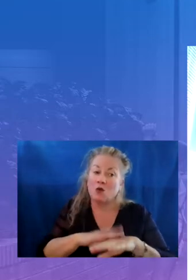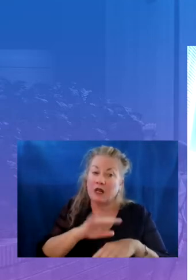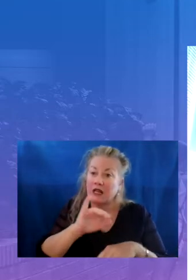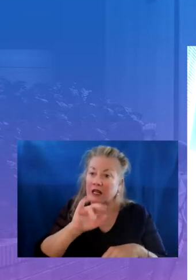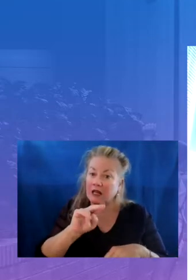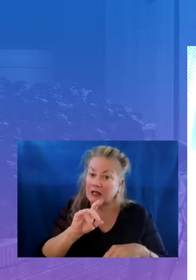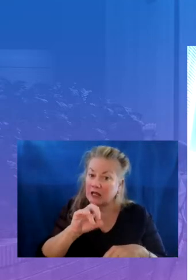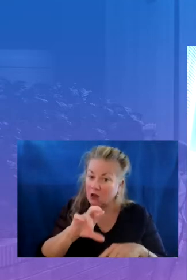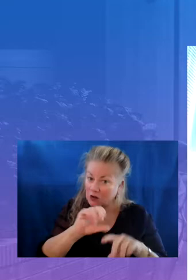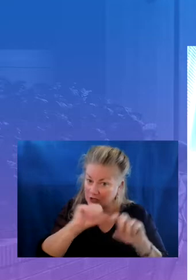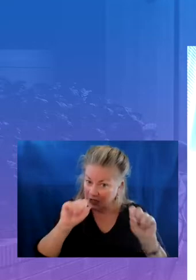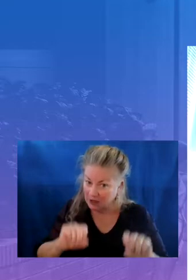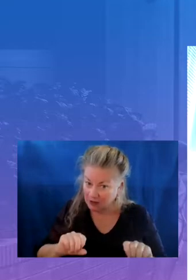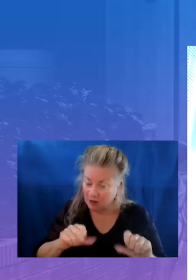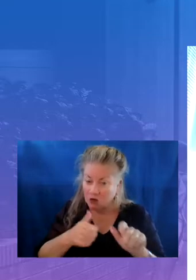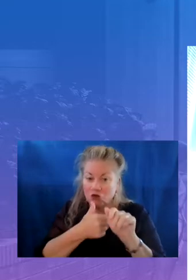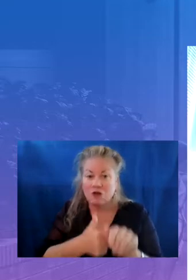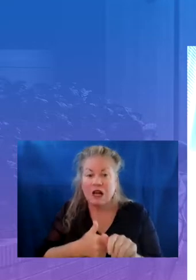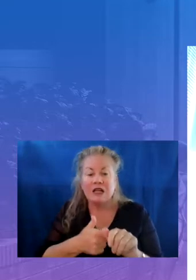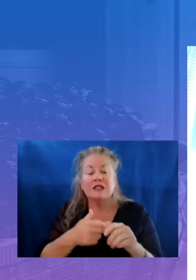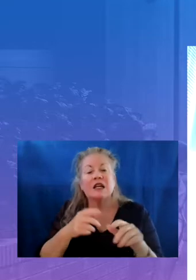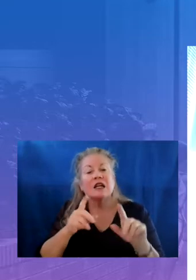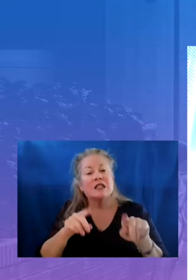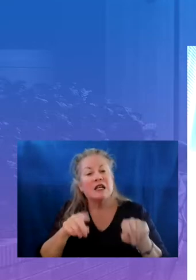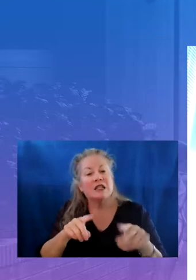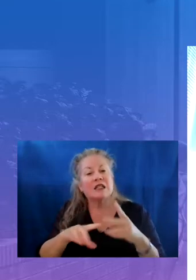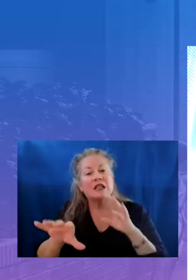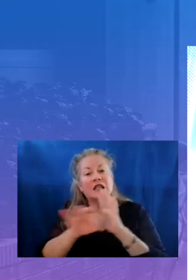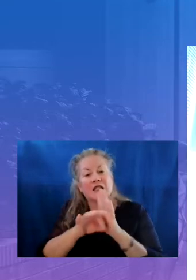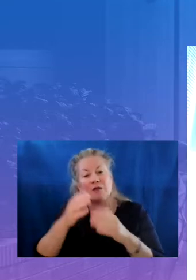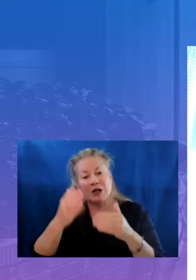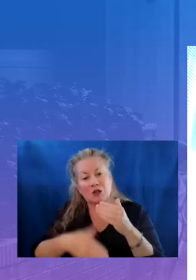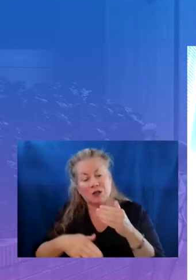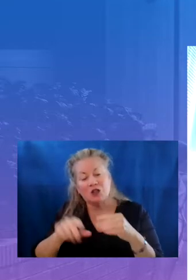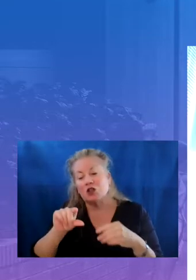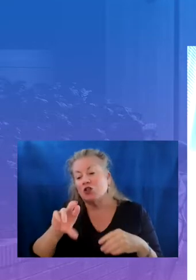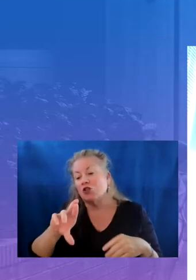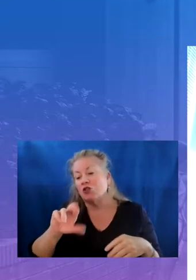that tracks attendance assignment completion grades and discipline rates when viewed at the